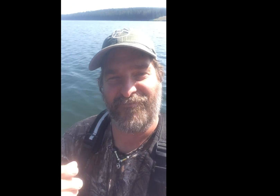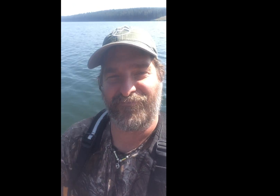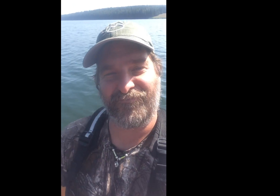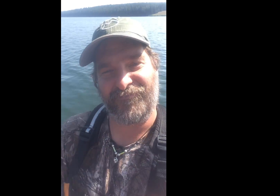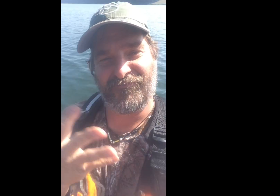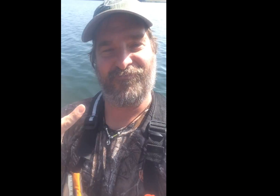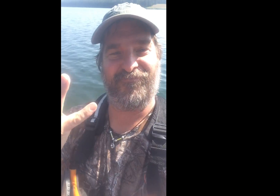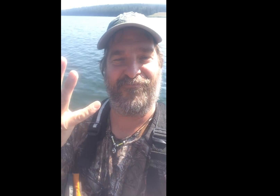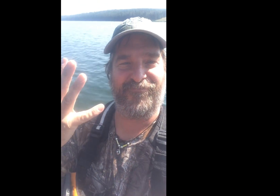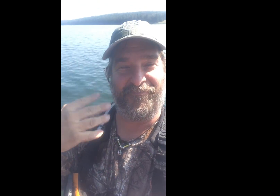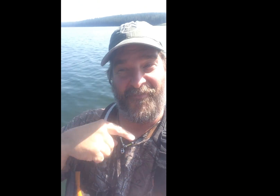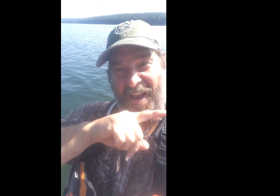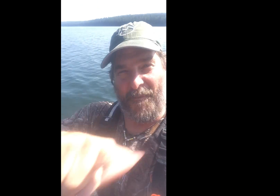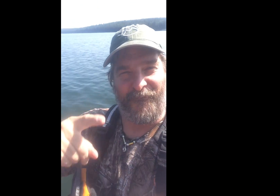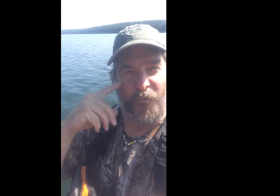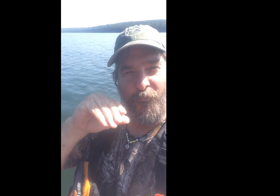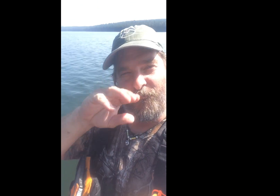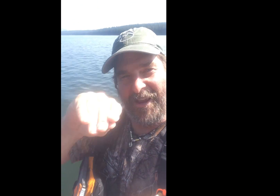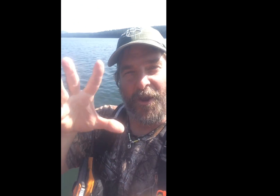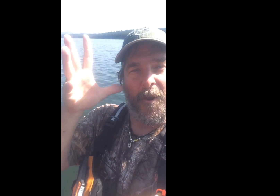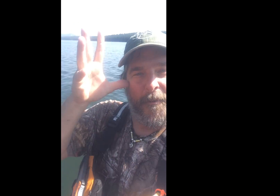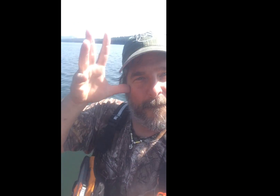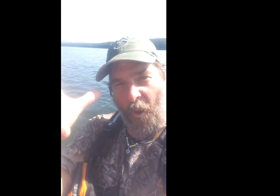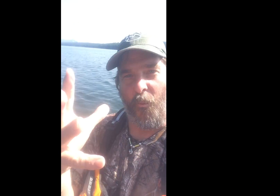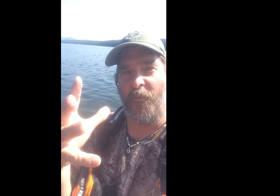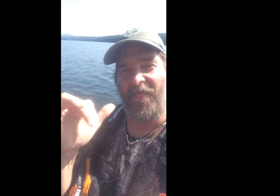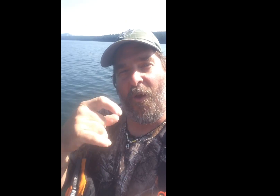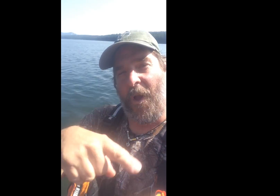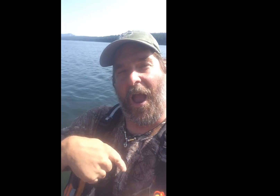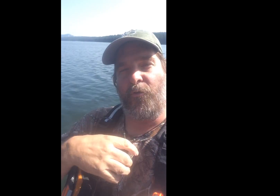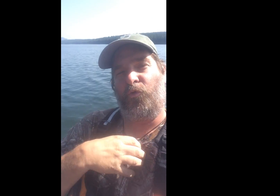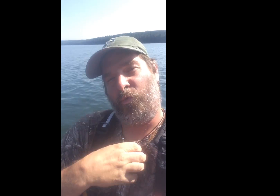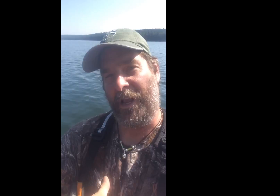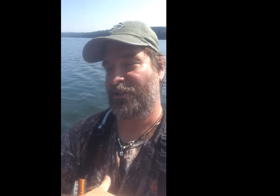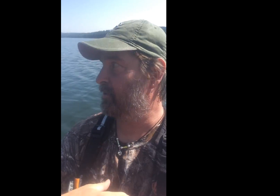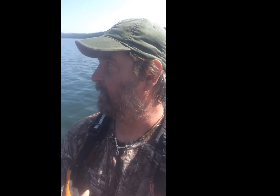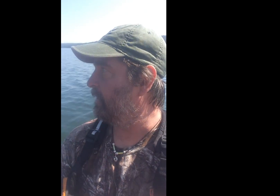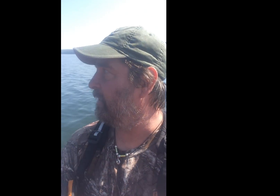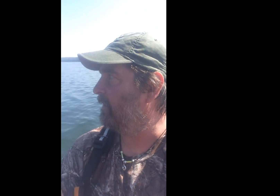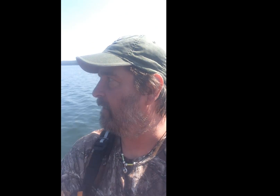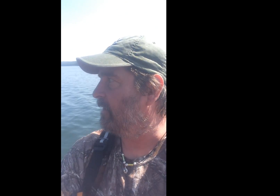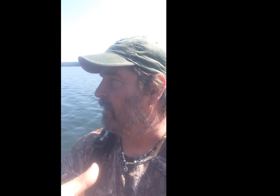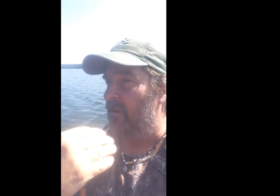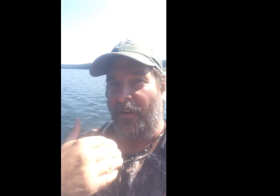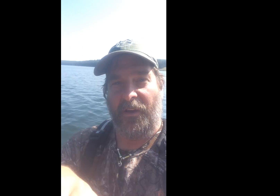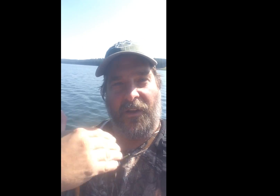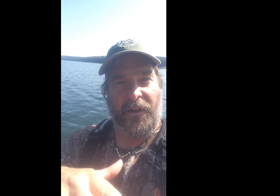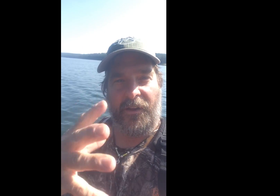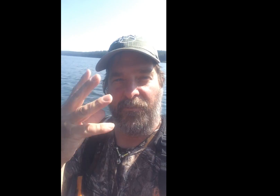Felt so inspire I came here to take picture for Moose. That what I wish for Wow beautiful!